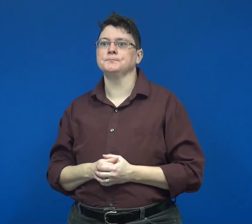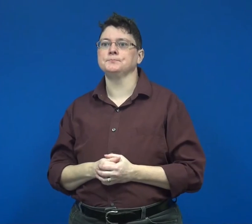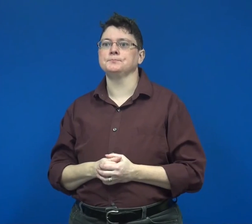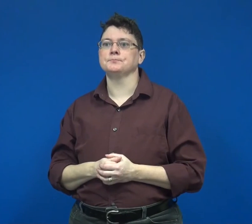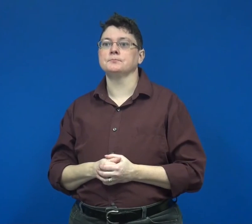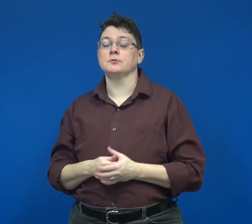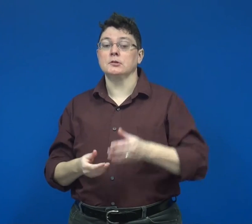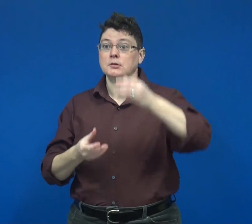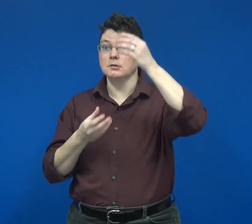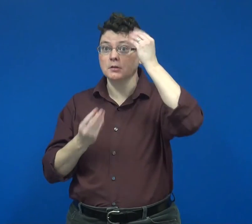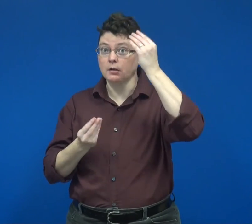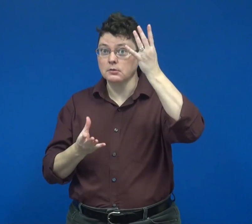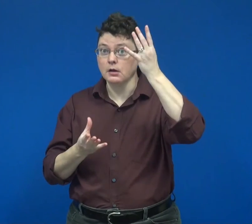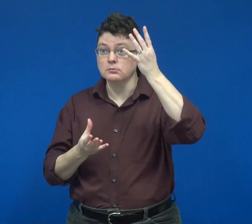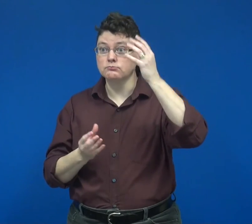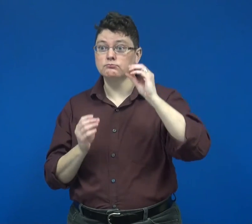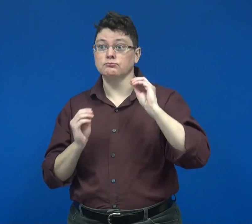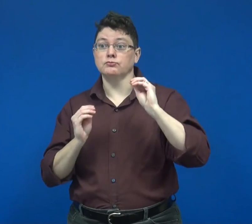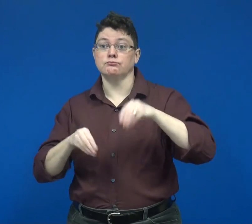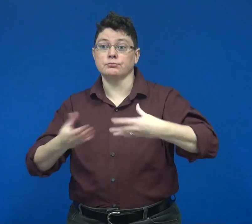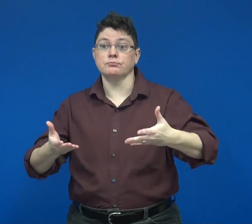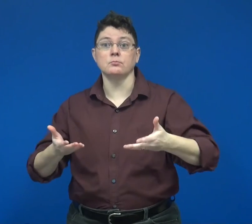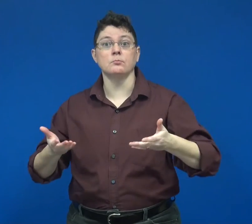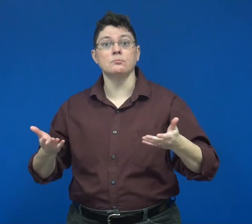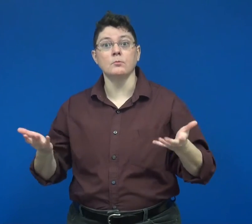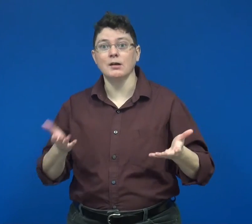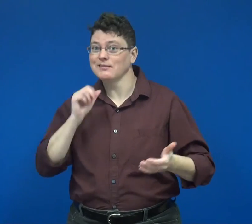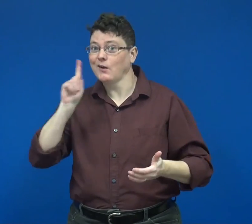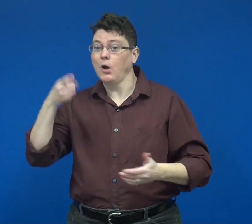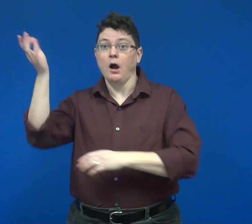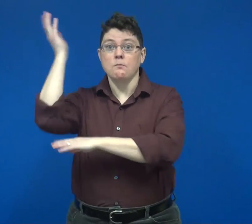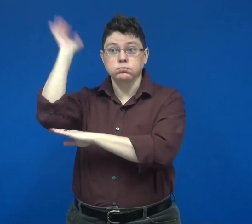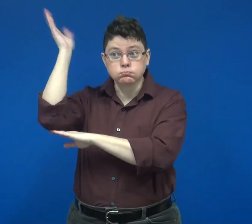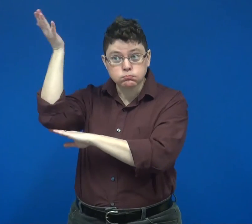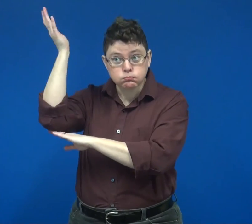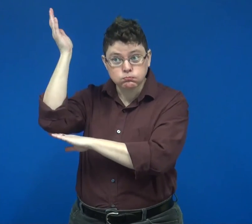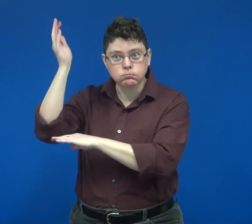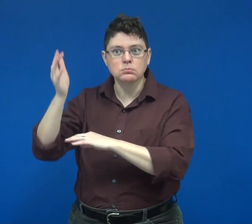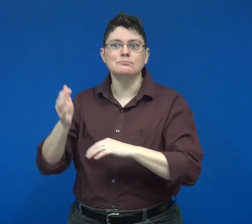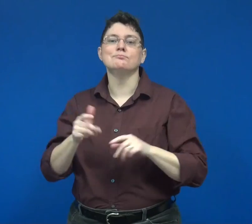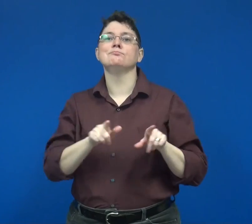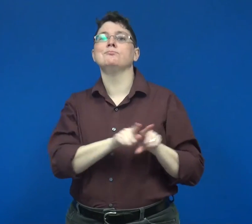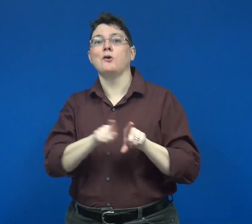The content was not only provided in lecture format